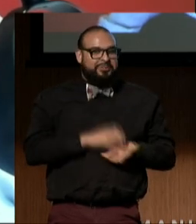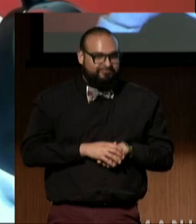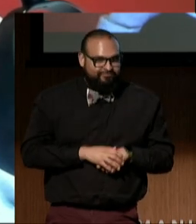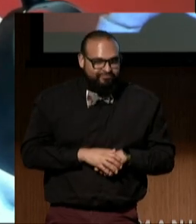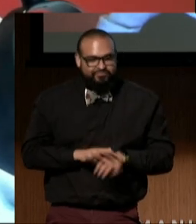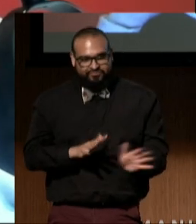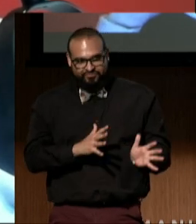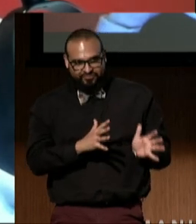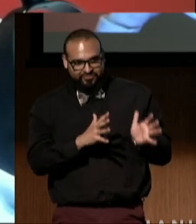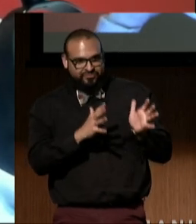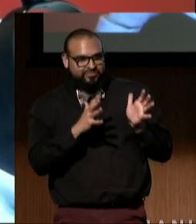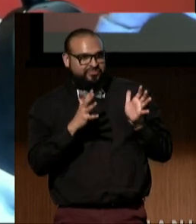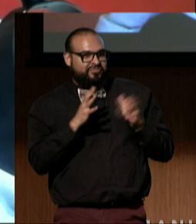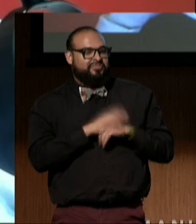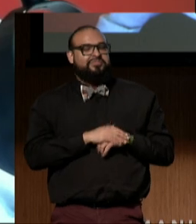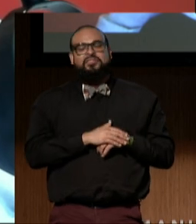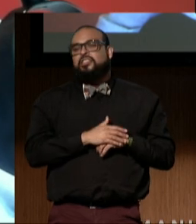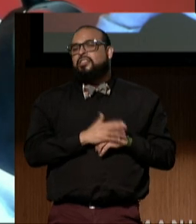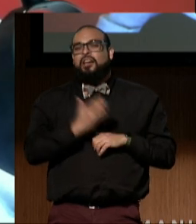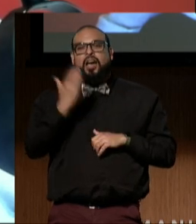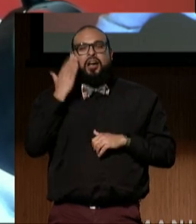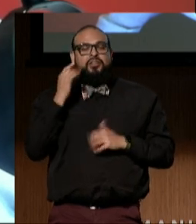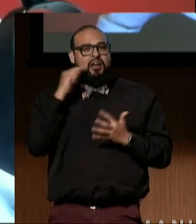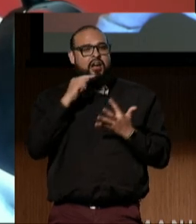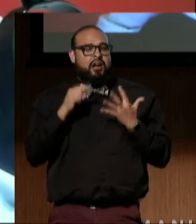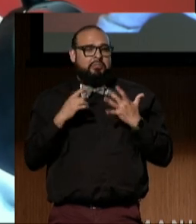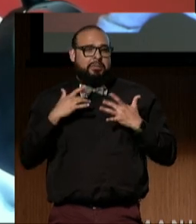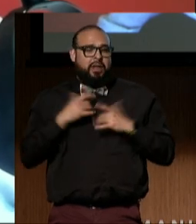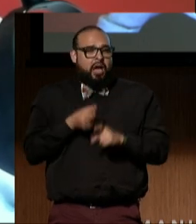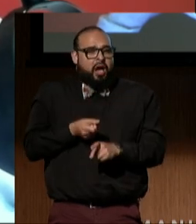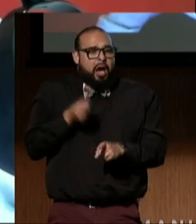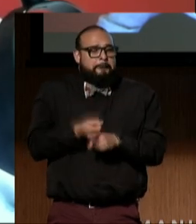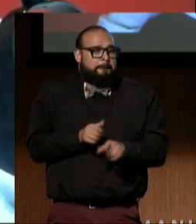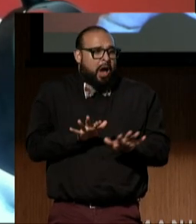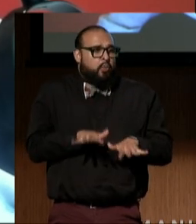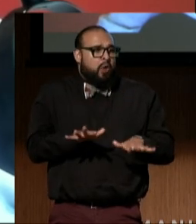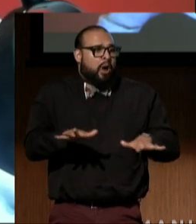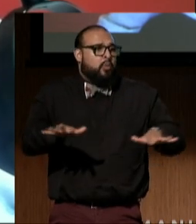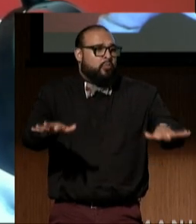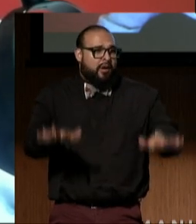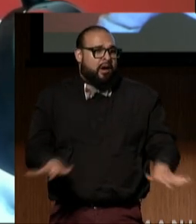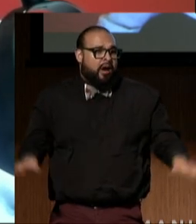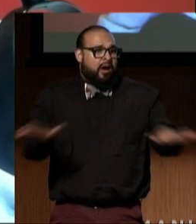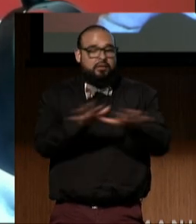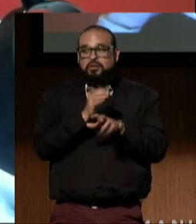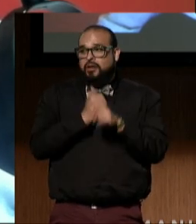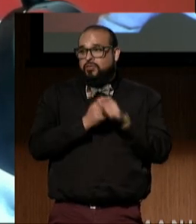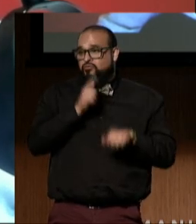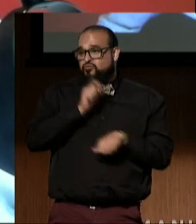I know that this film is incredibly impactful. Everybody that worked on this film...